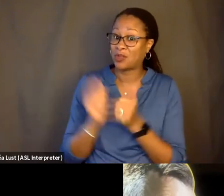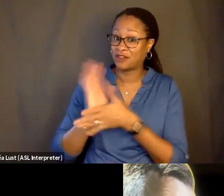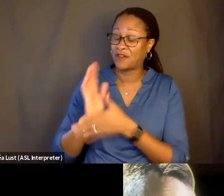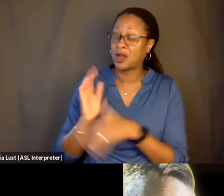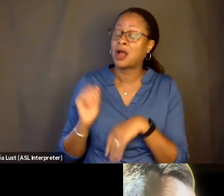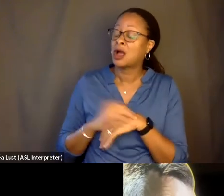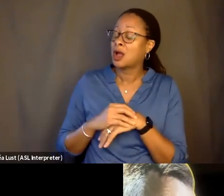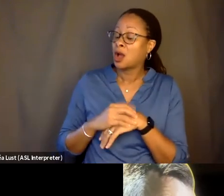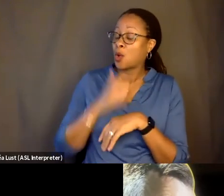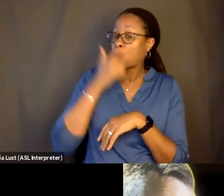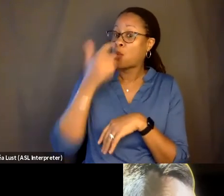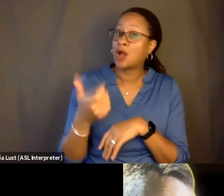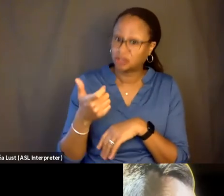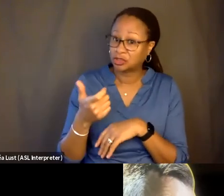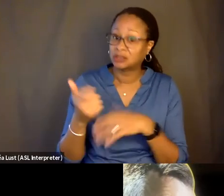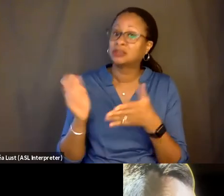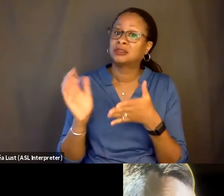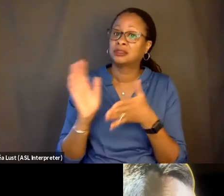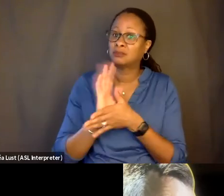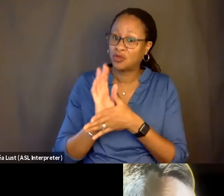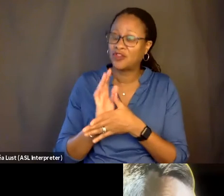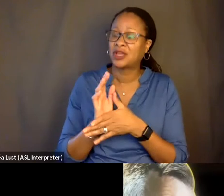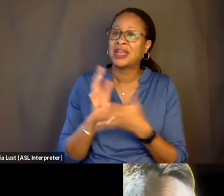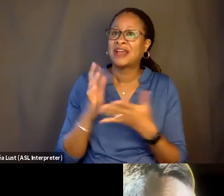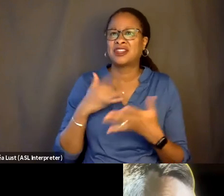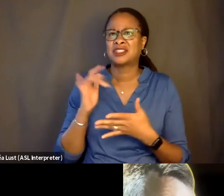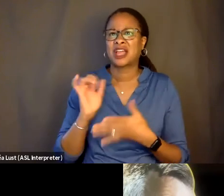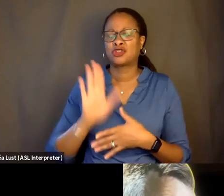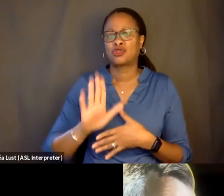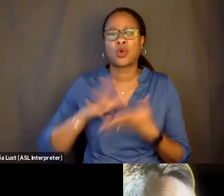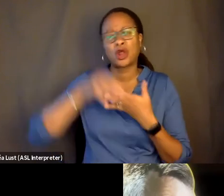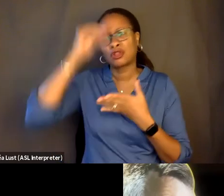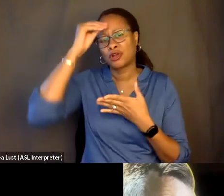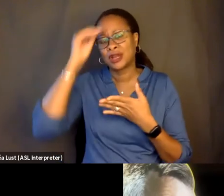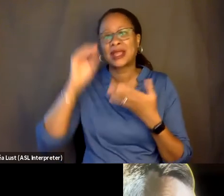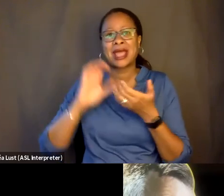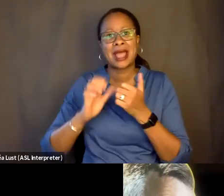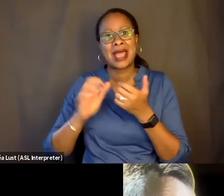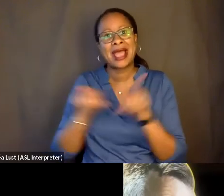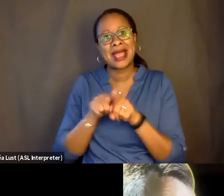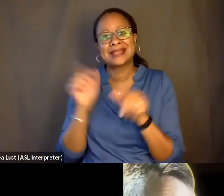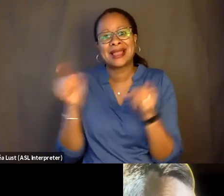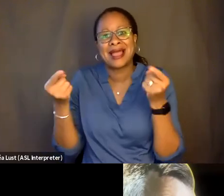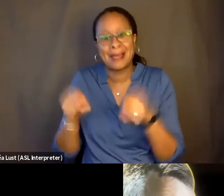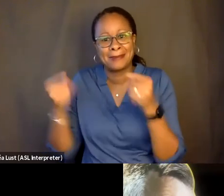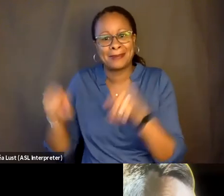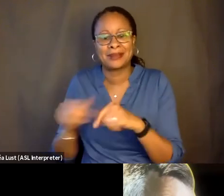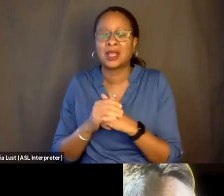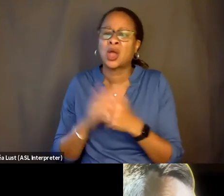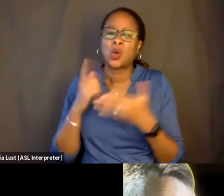feels like you're learning about how it happened. But what was the initial kind of starting point in real life